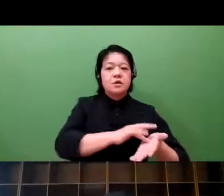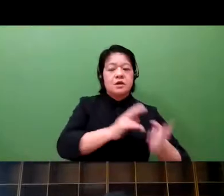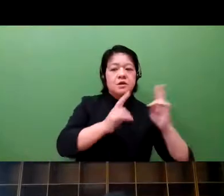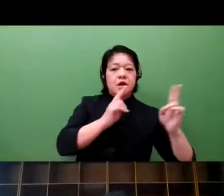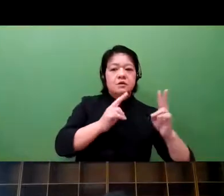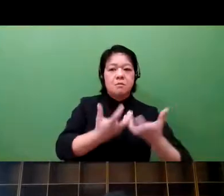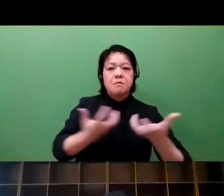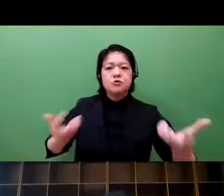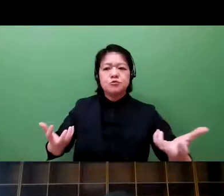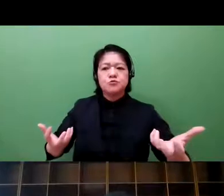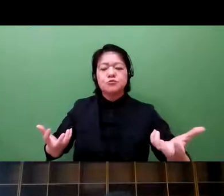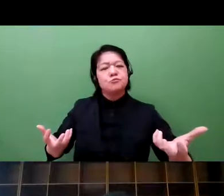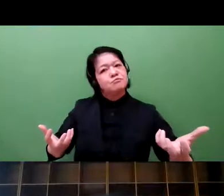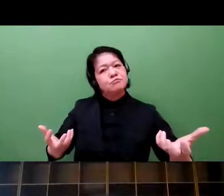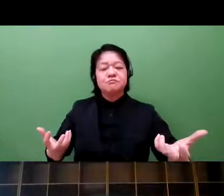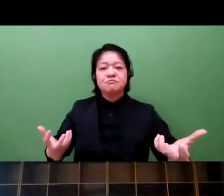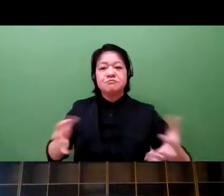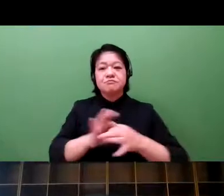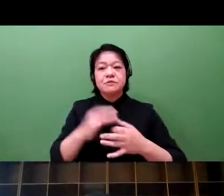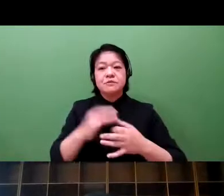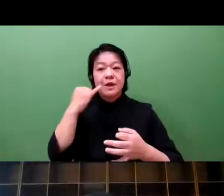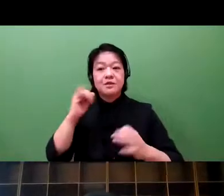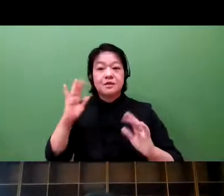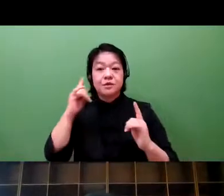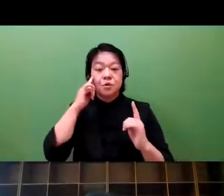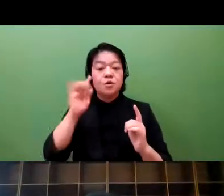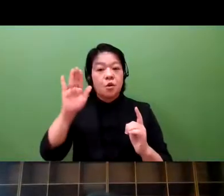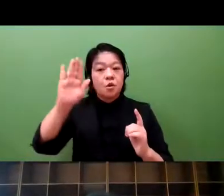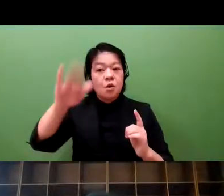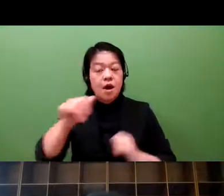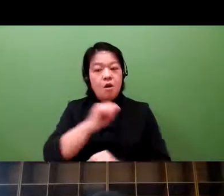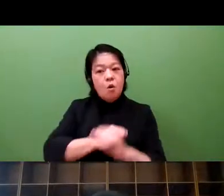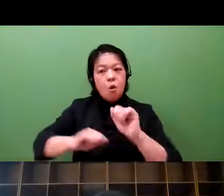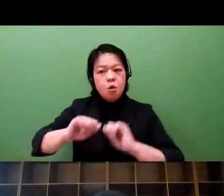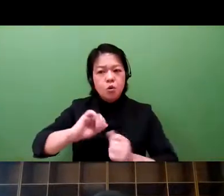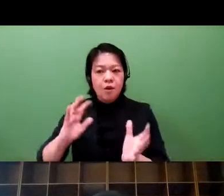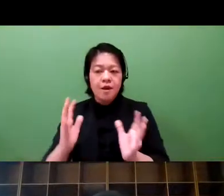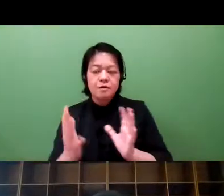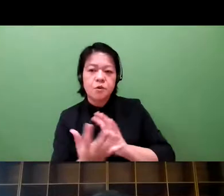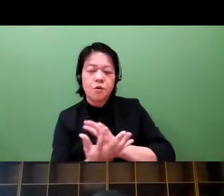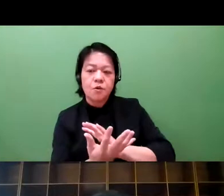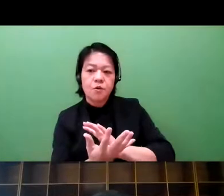This was unconventional and unthinkable collaboration